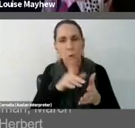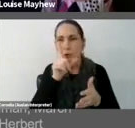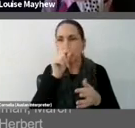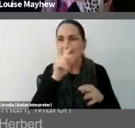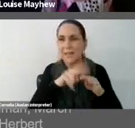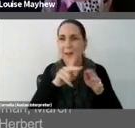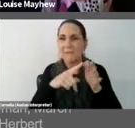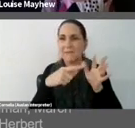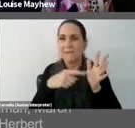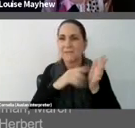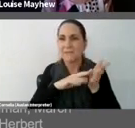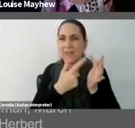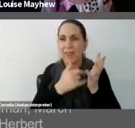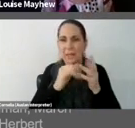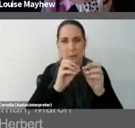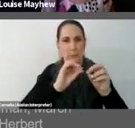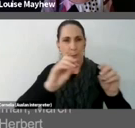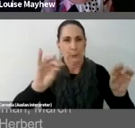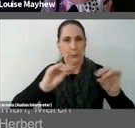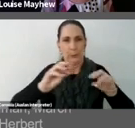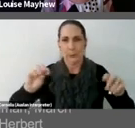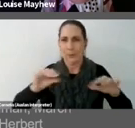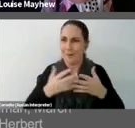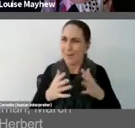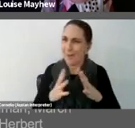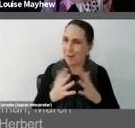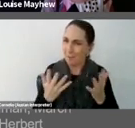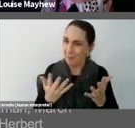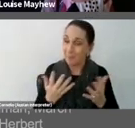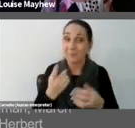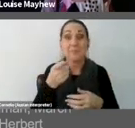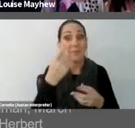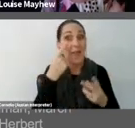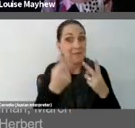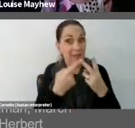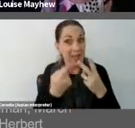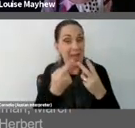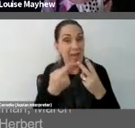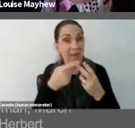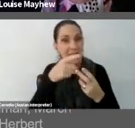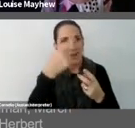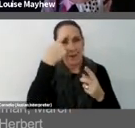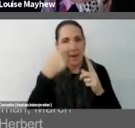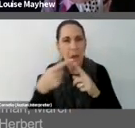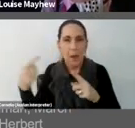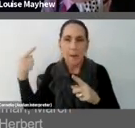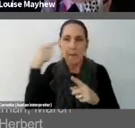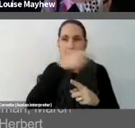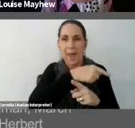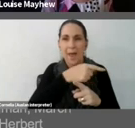There's just one more thing that I want to point out in this photograph and takes us back to another era in Australia.